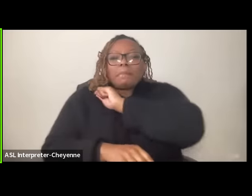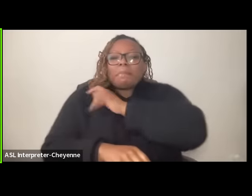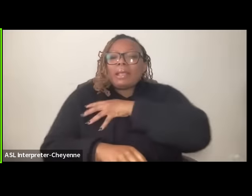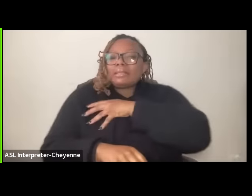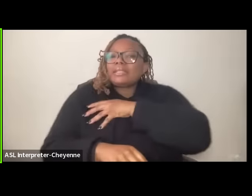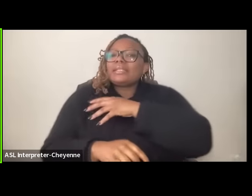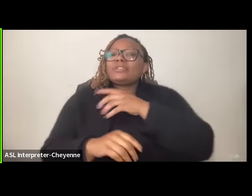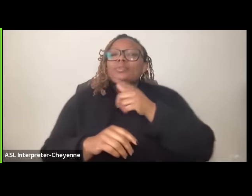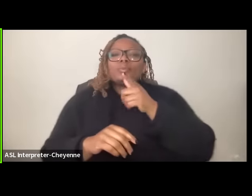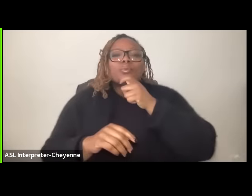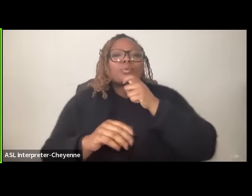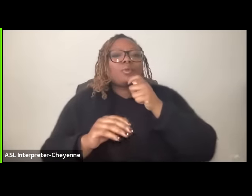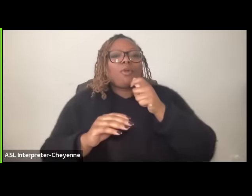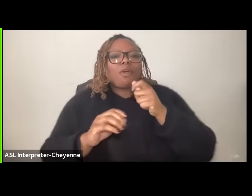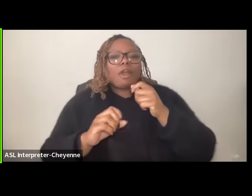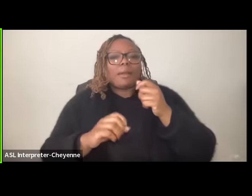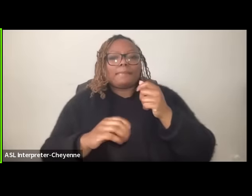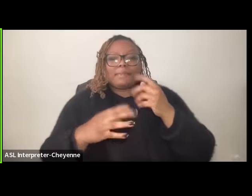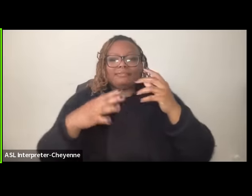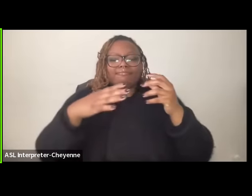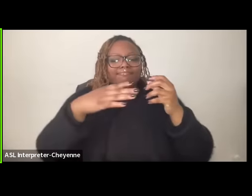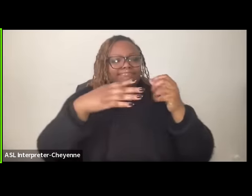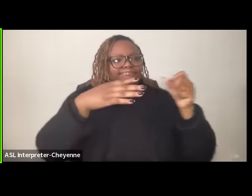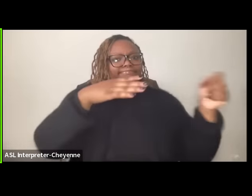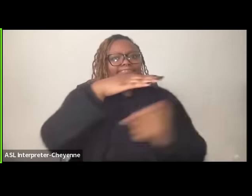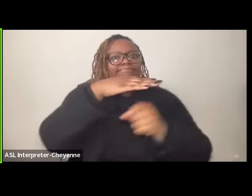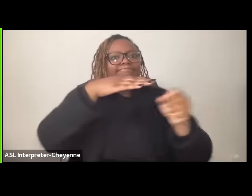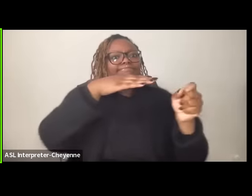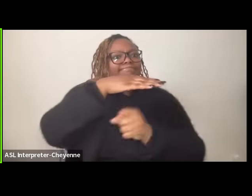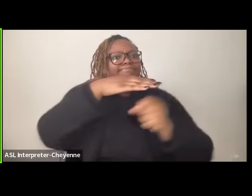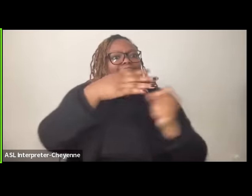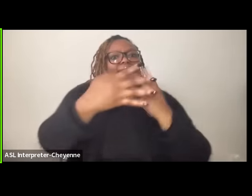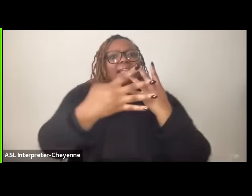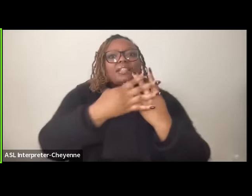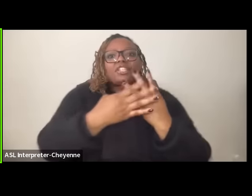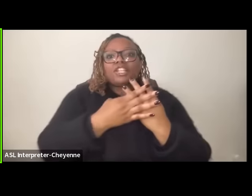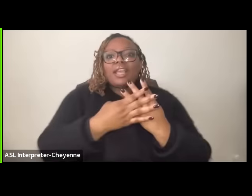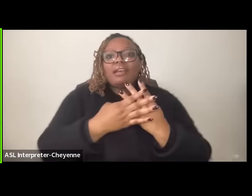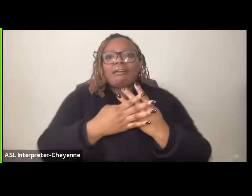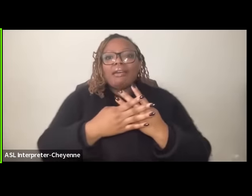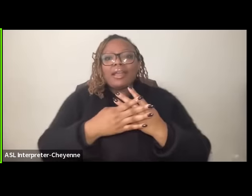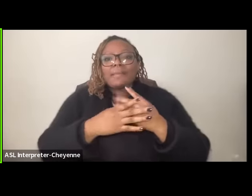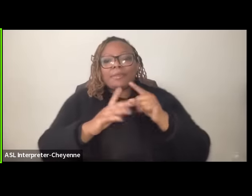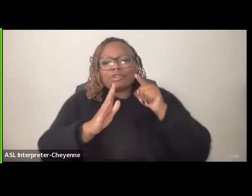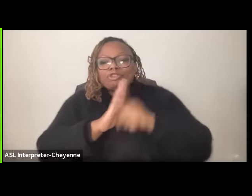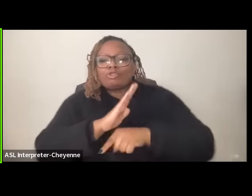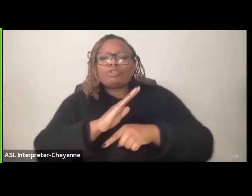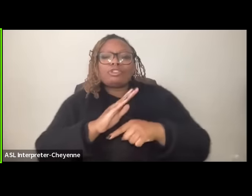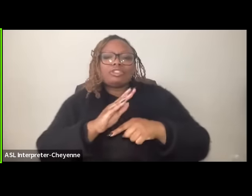uh who are being held in in prison and are being tortured and these prisoners include women and